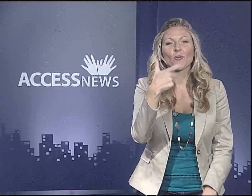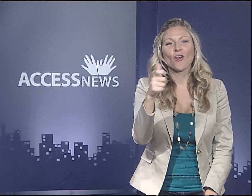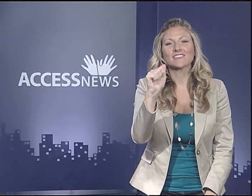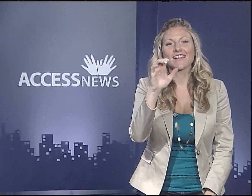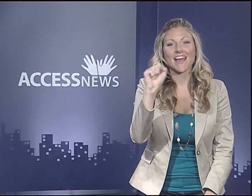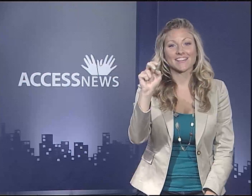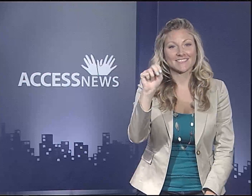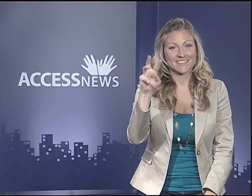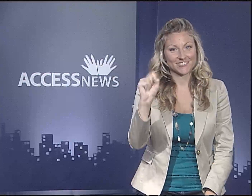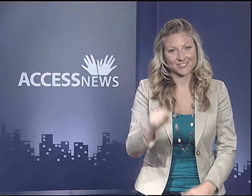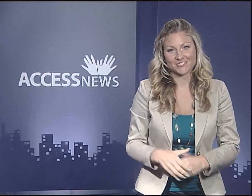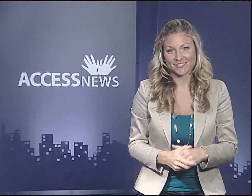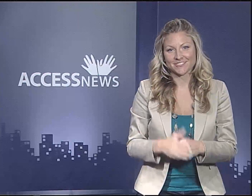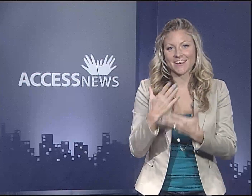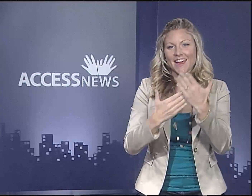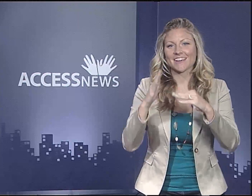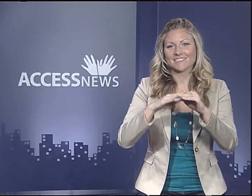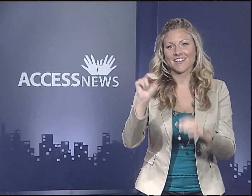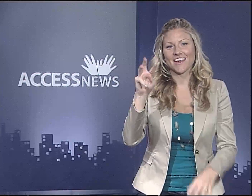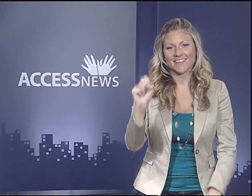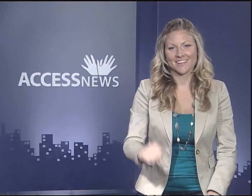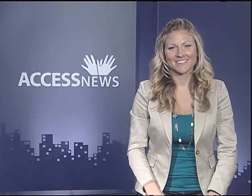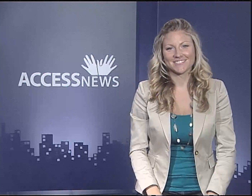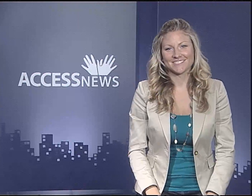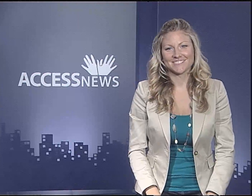You're watching ACCESS News, hands on news.